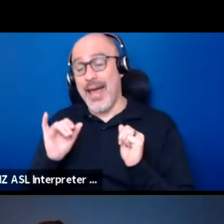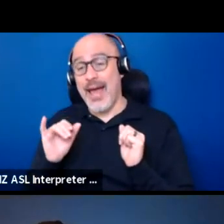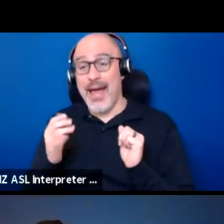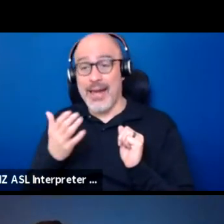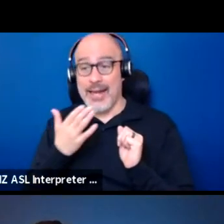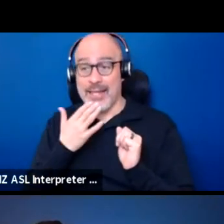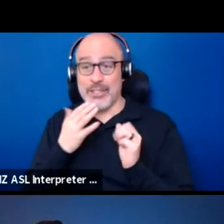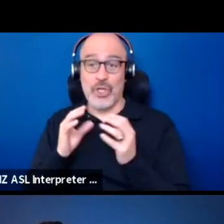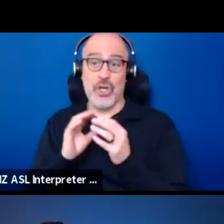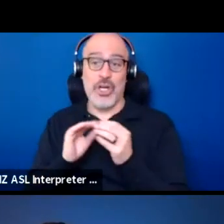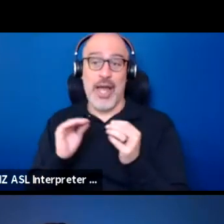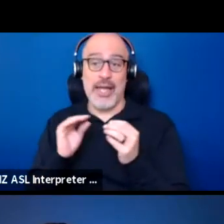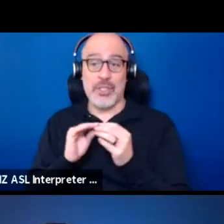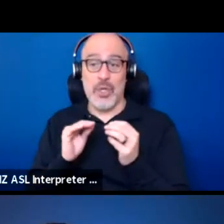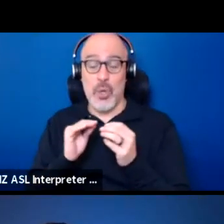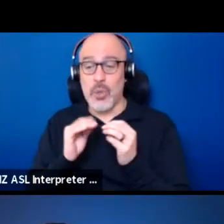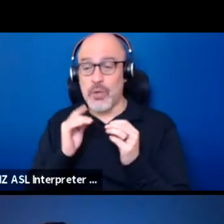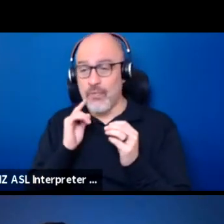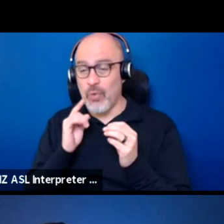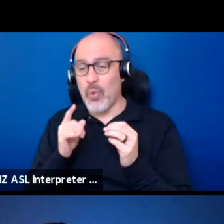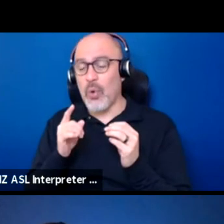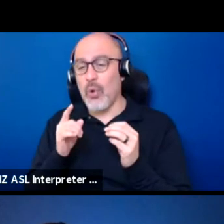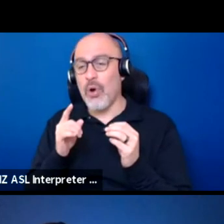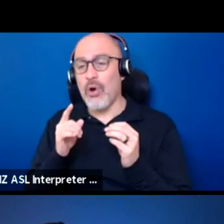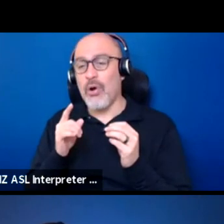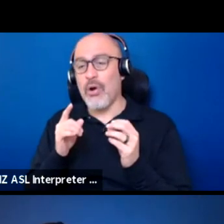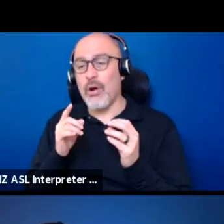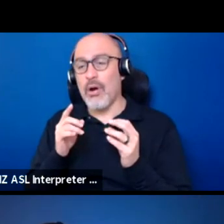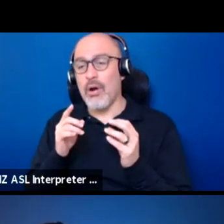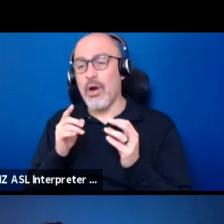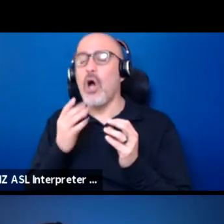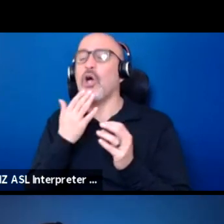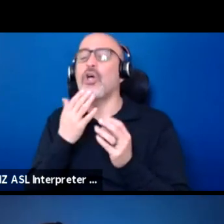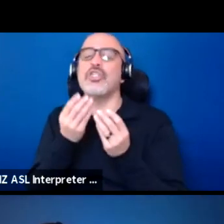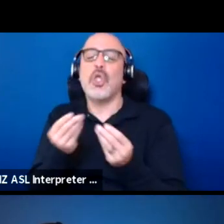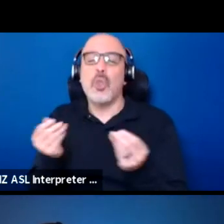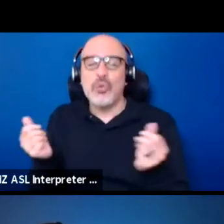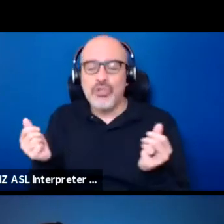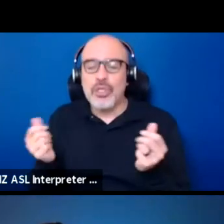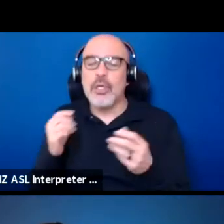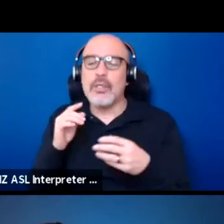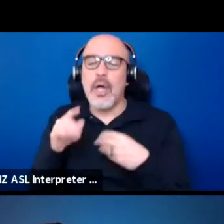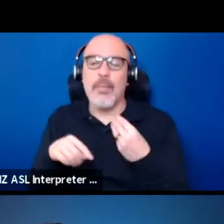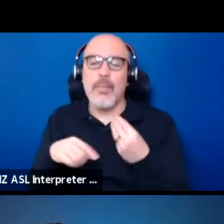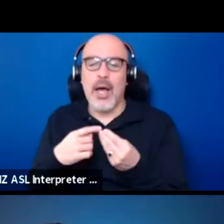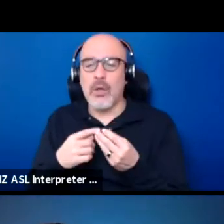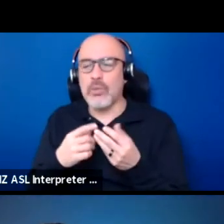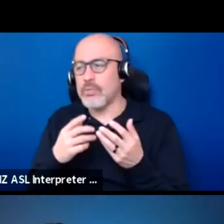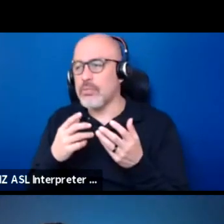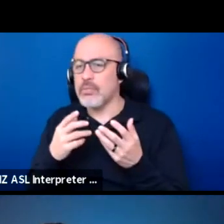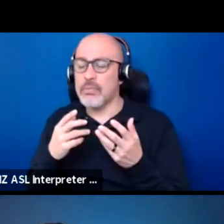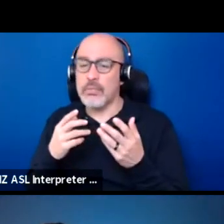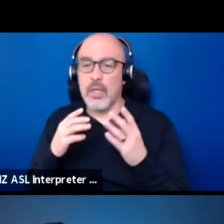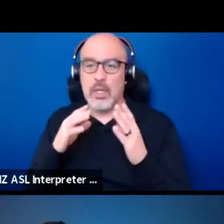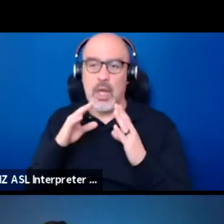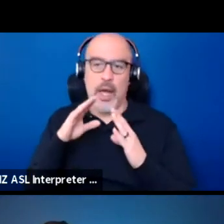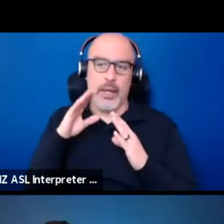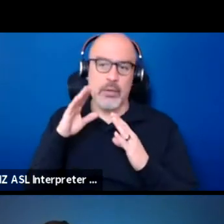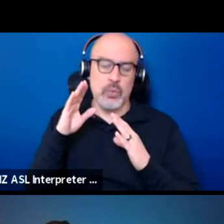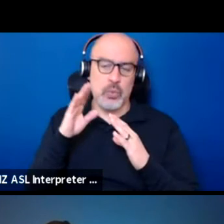to that kind of where there's like a super Indians, people who get picked all the time